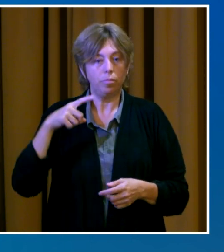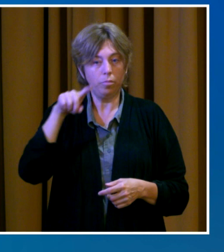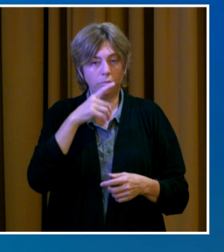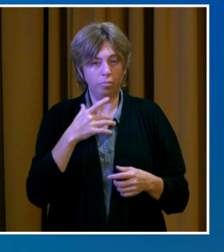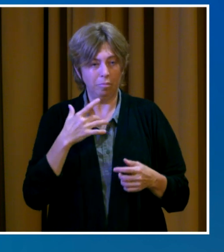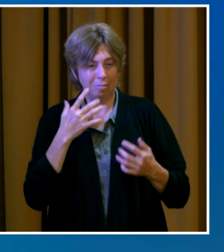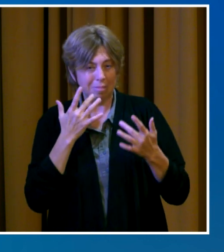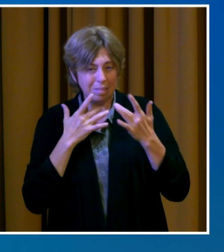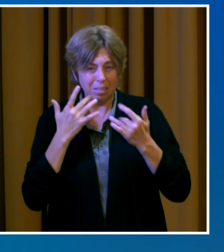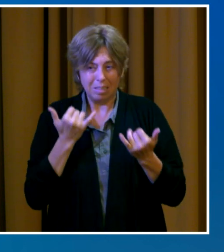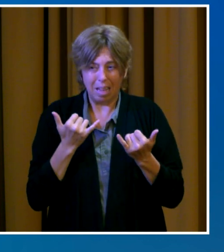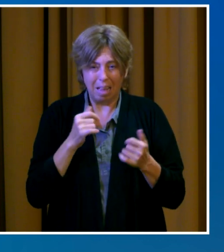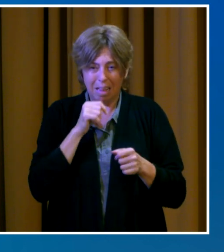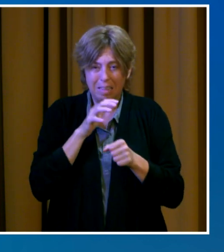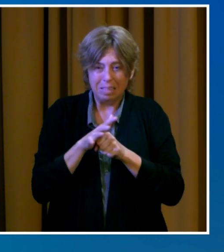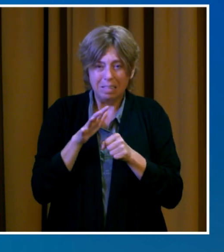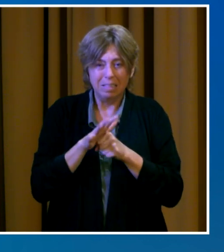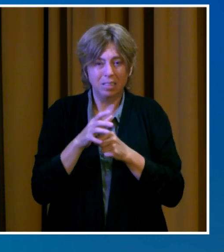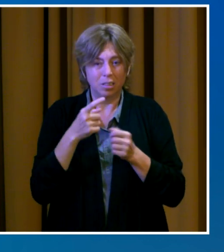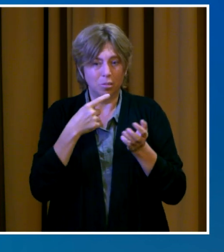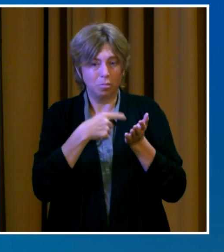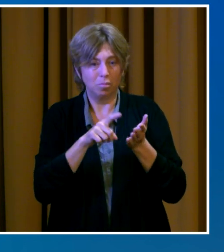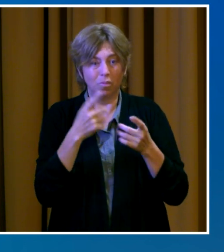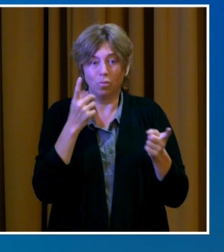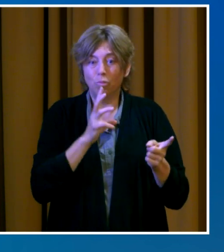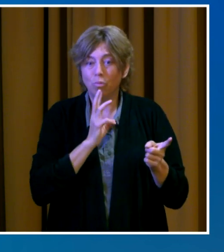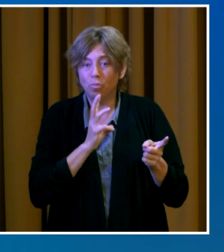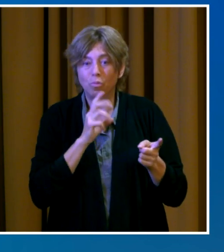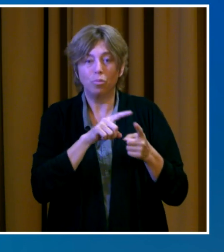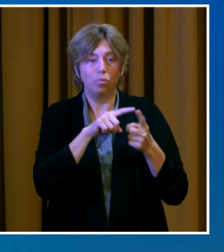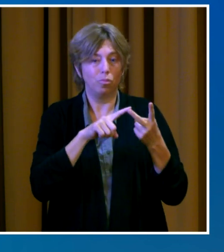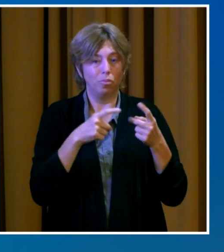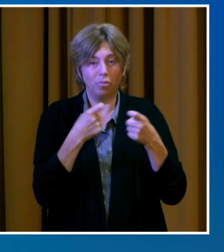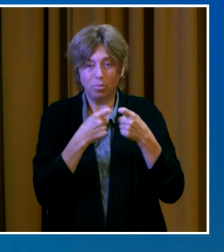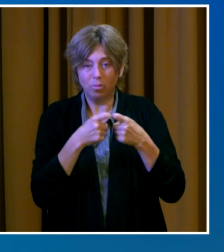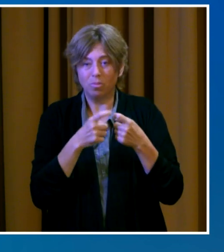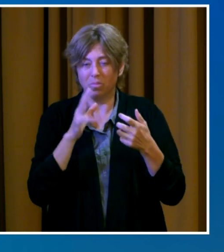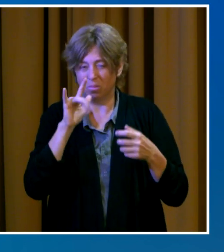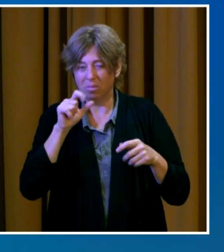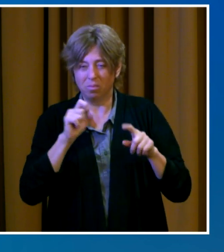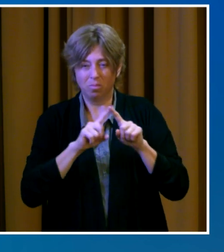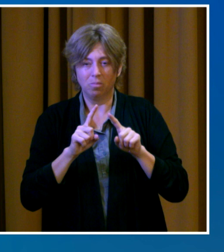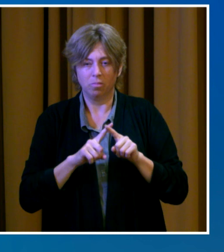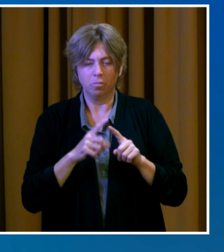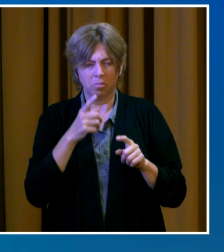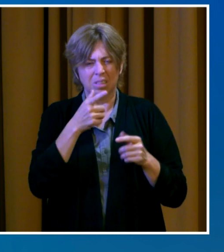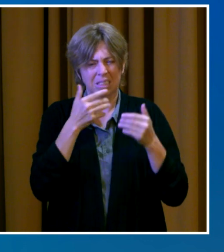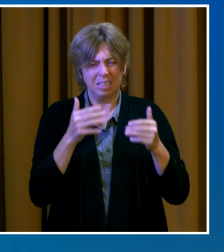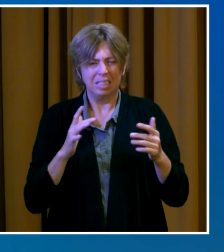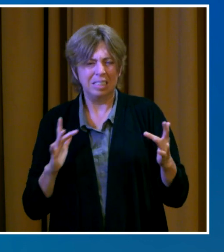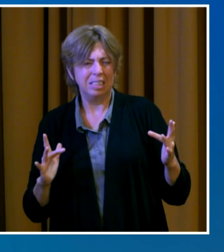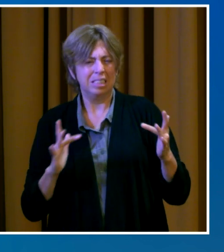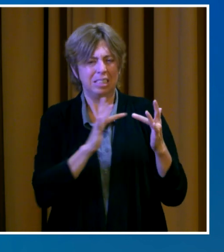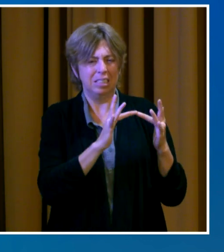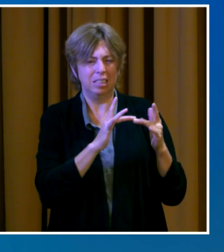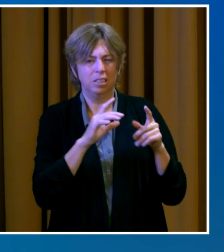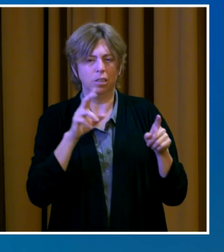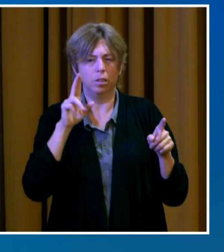your water and sewer utility bills, please contact utility customer service for help and guidance.